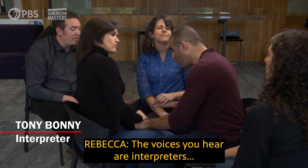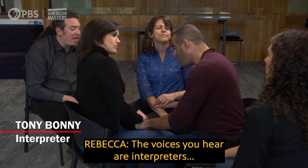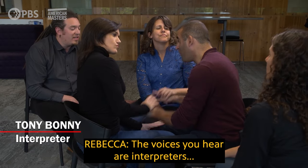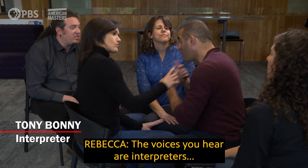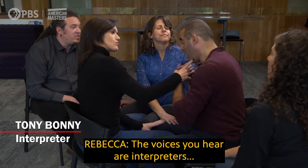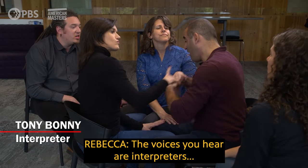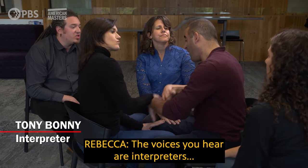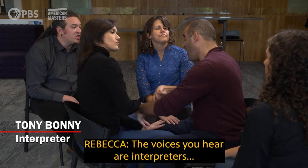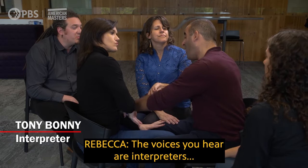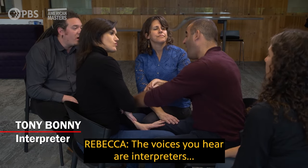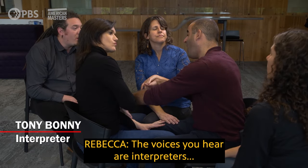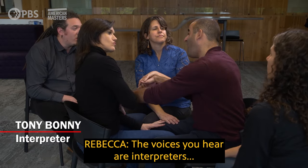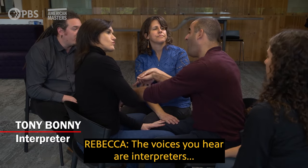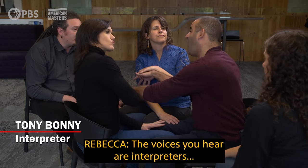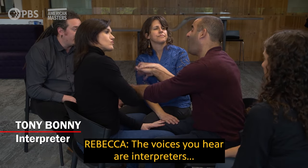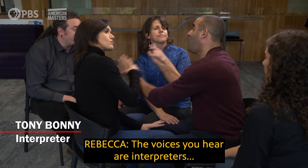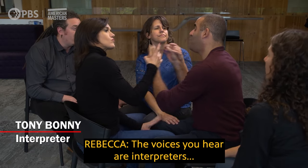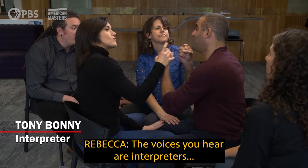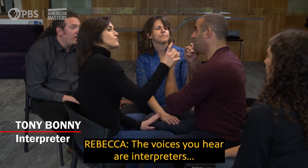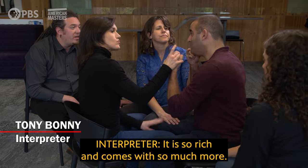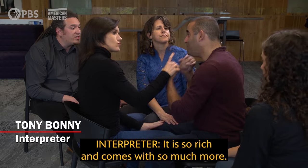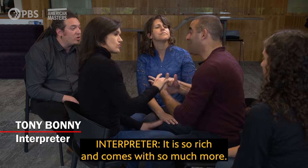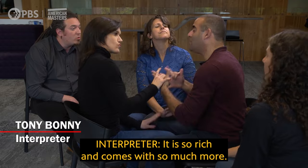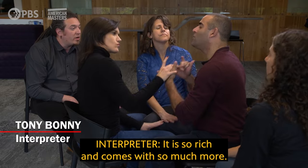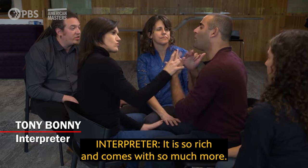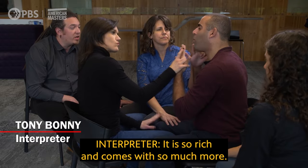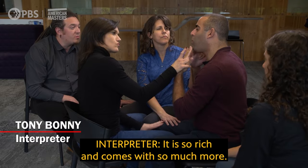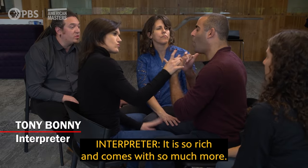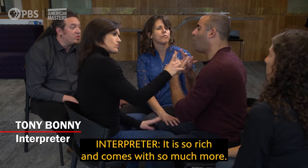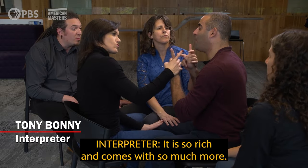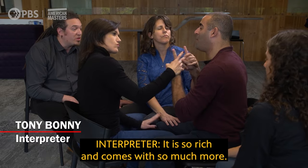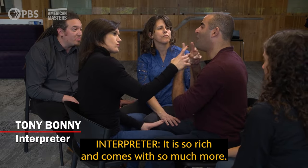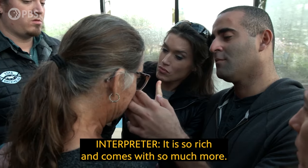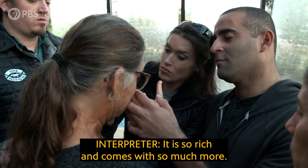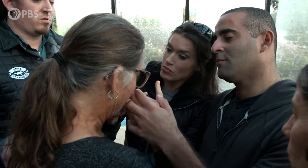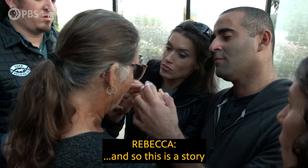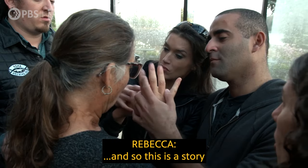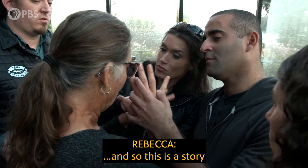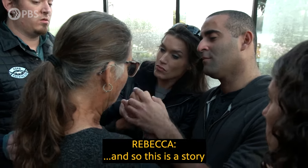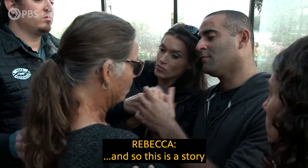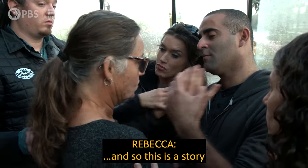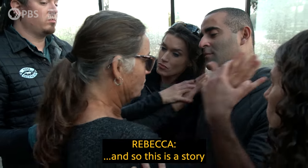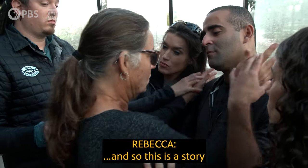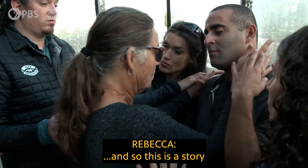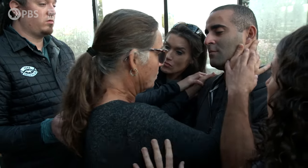The voices you hear are interpreters... It is so rich and comes with so much more. ...and so this is a story